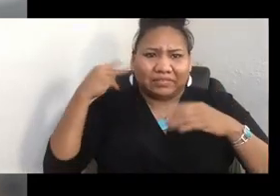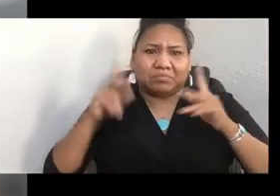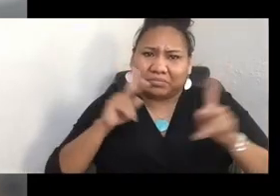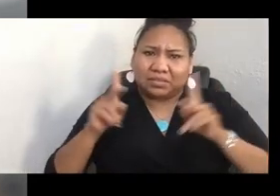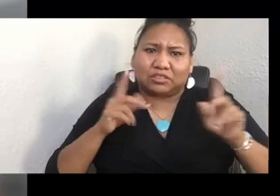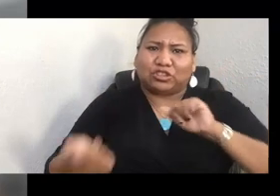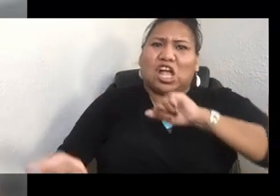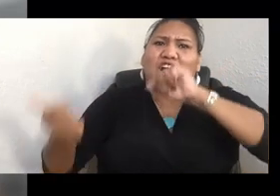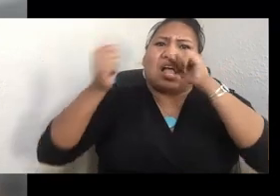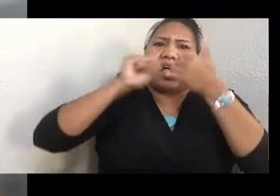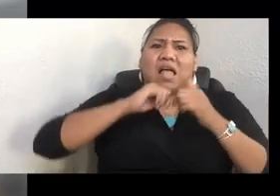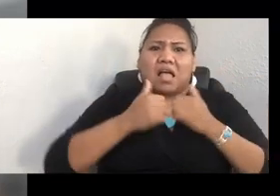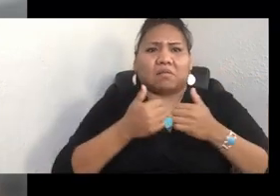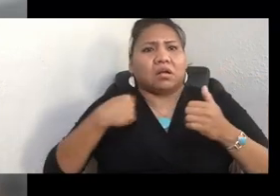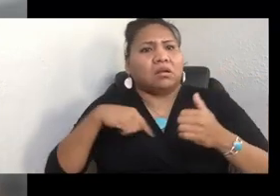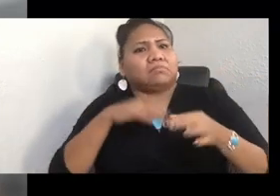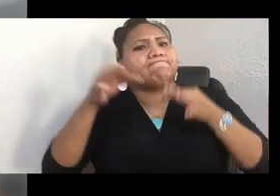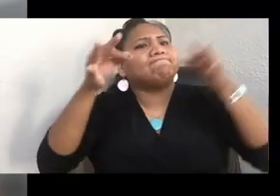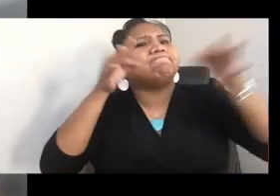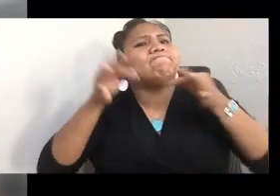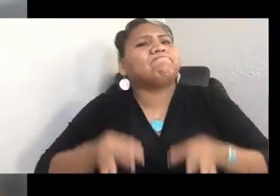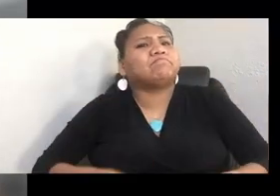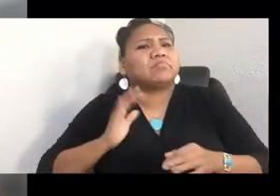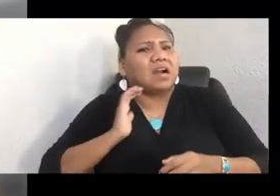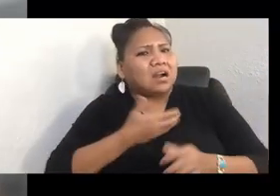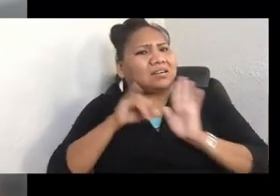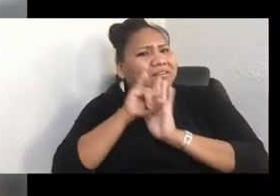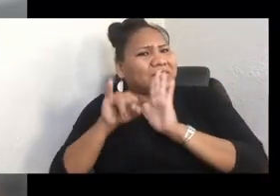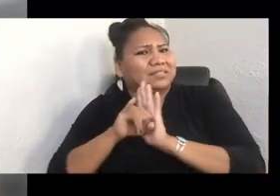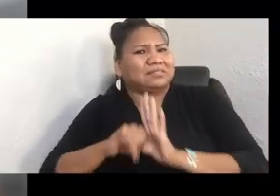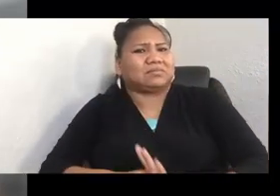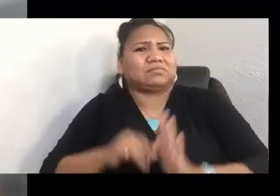And it cannot be rooted in colonizing forces.